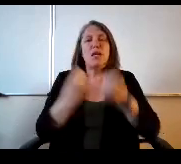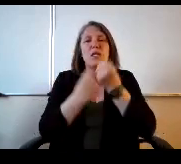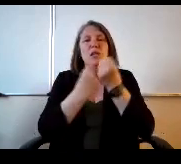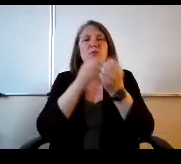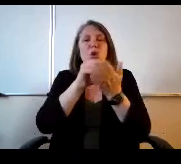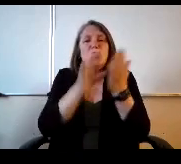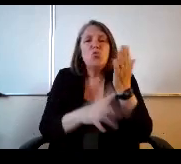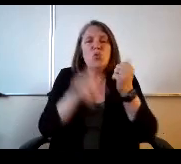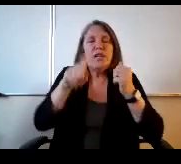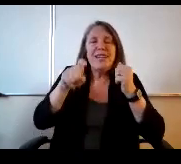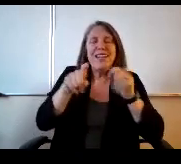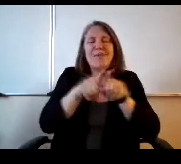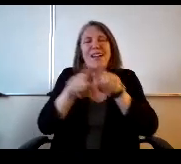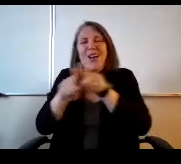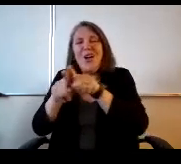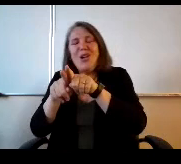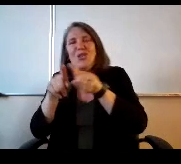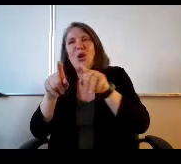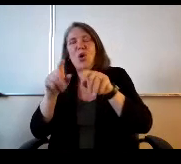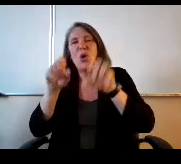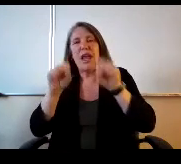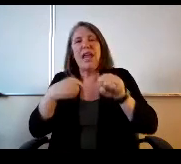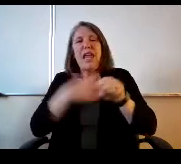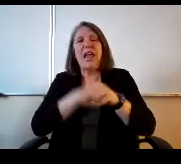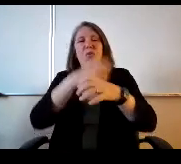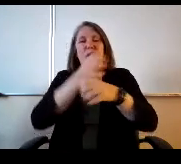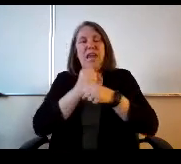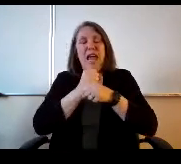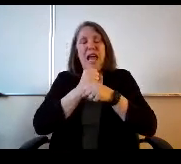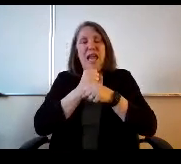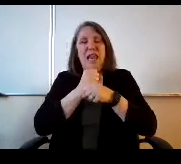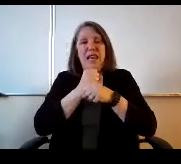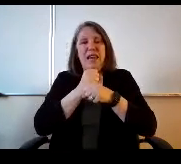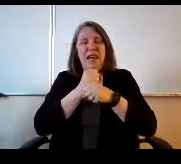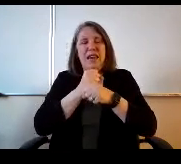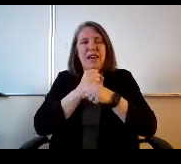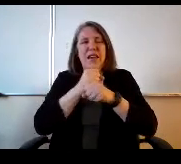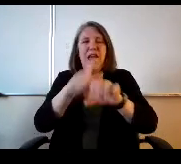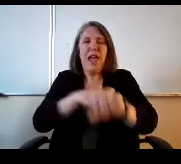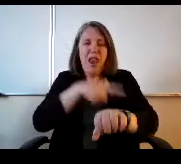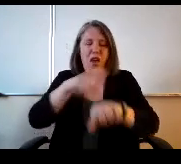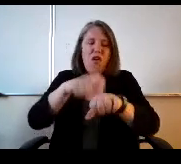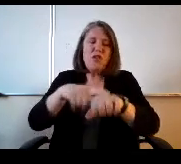But also too can we get a? A long term benefit from that one